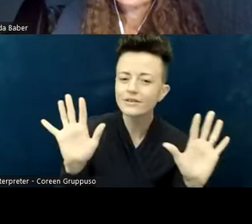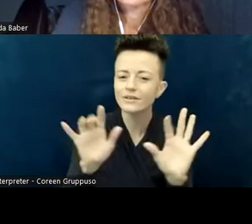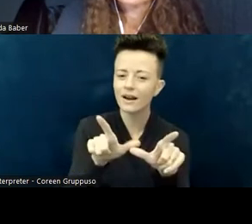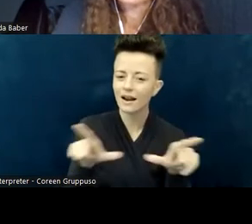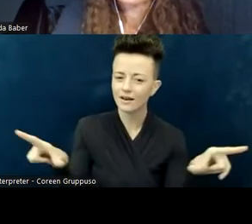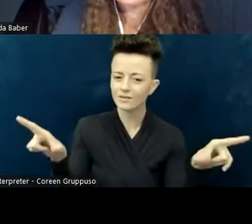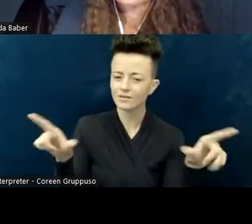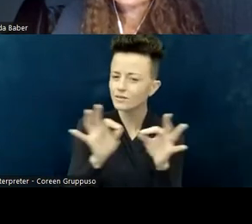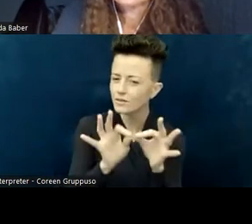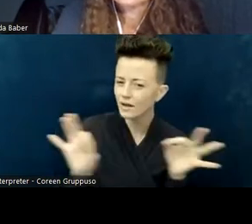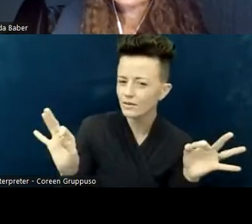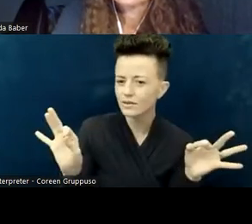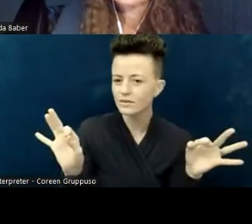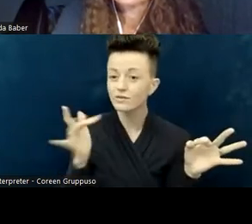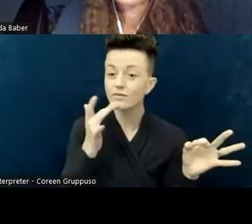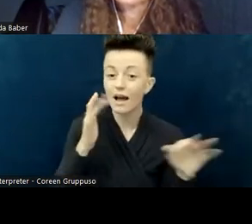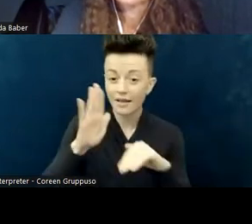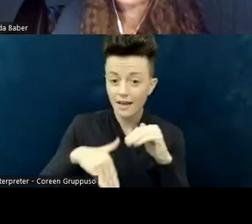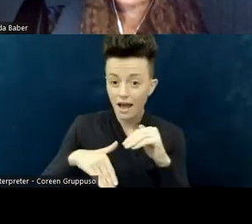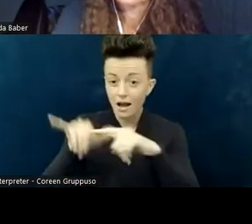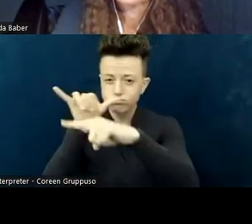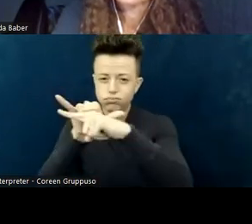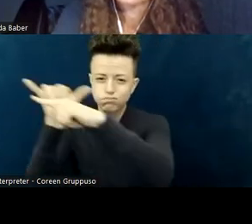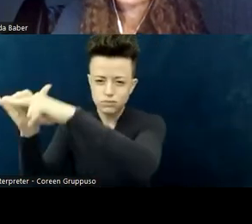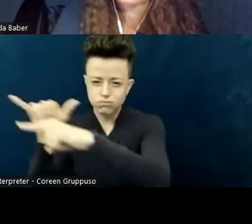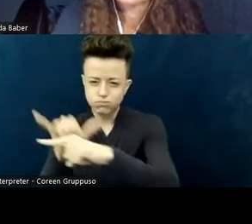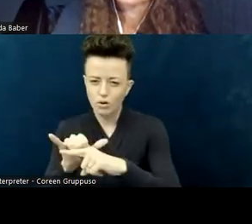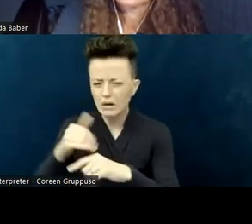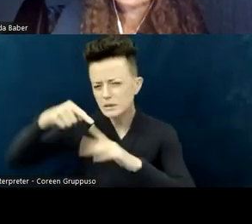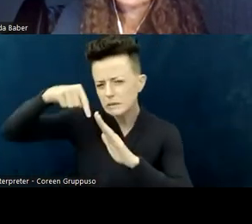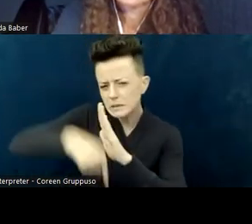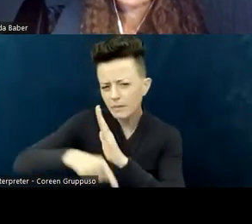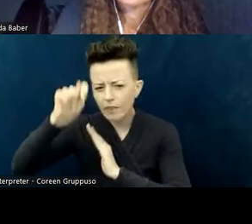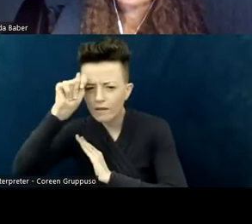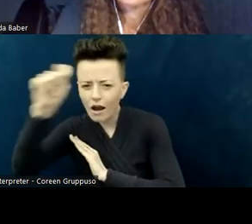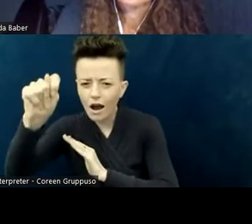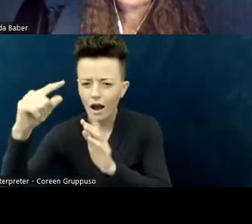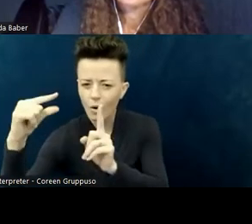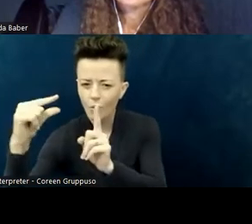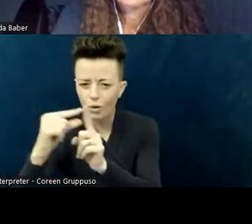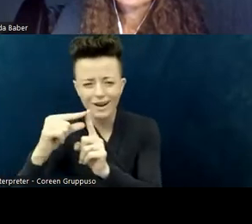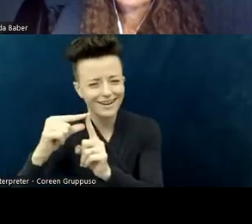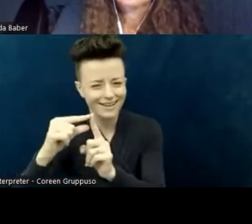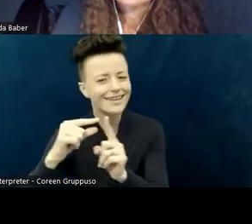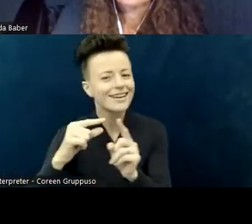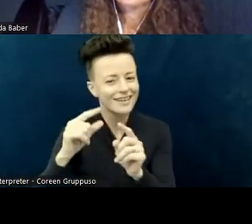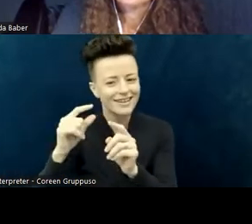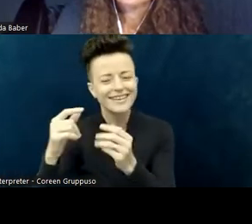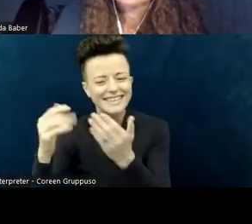big theological terms; it's harder to come up with terms that everybody understands. An example of this was the parable of the sower.